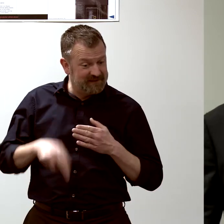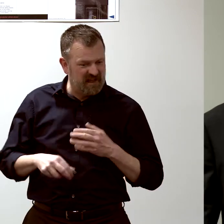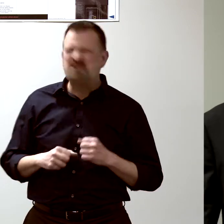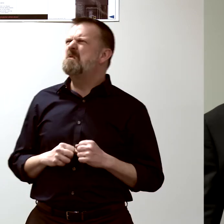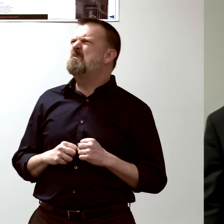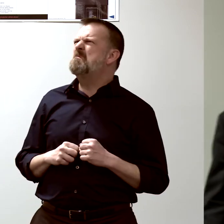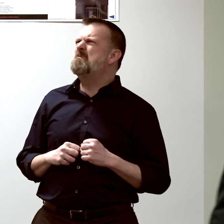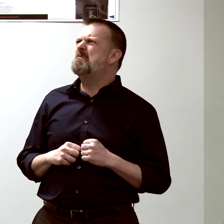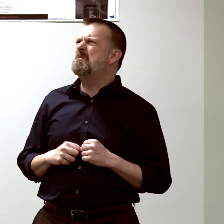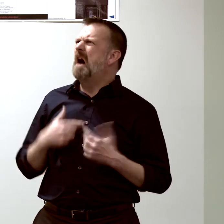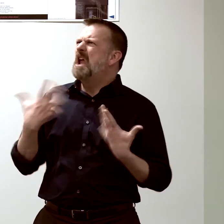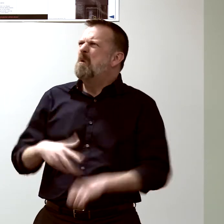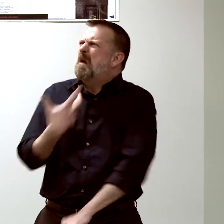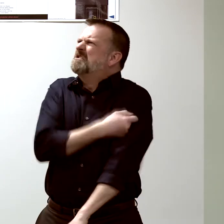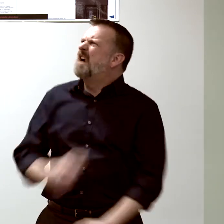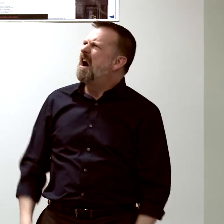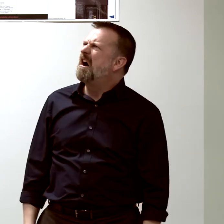because they didn't want the shots...